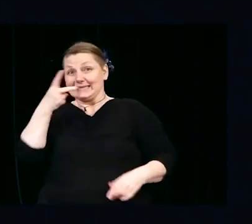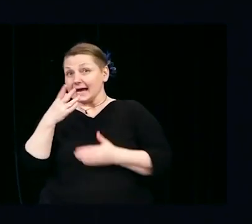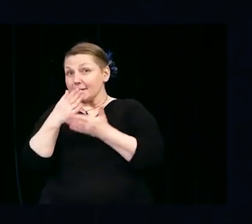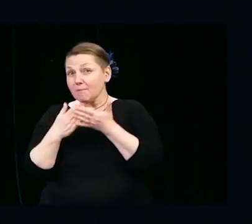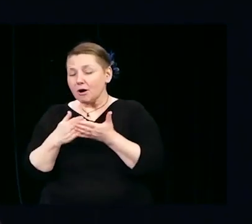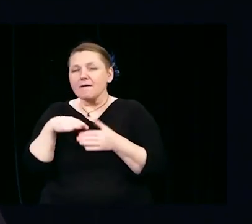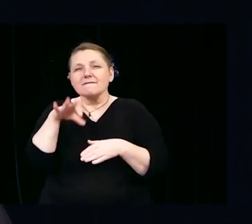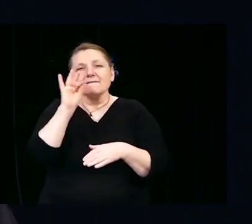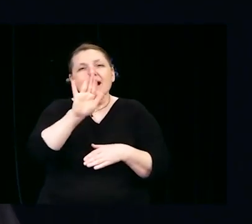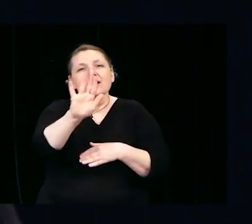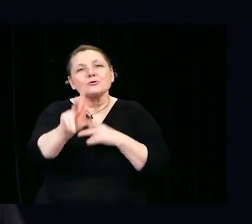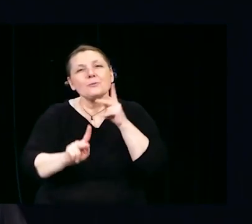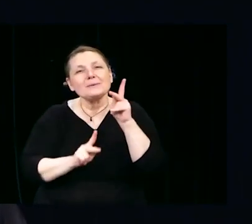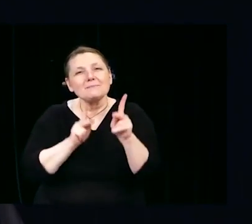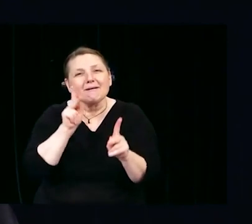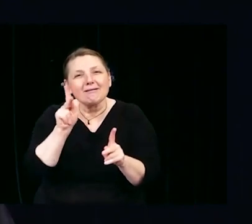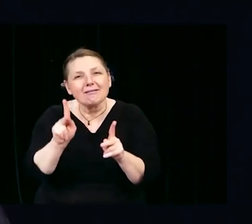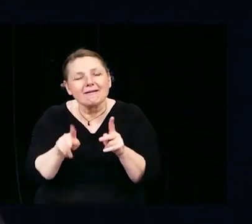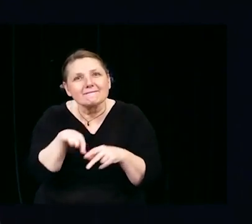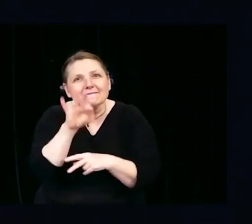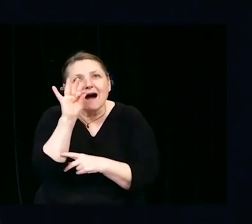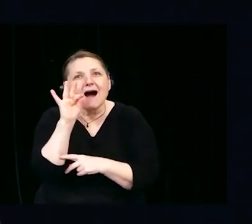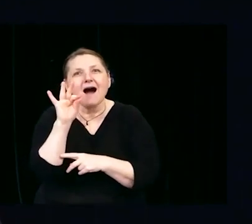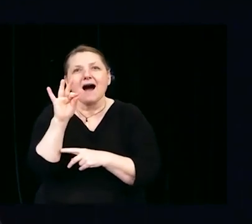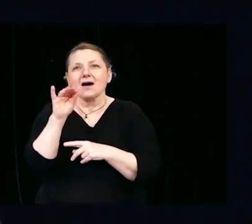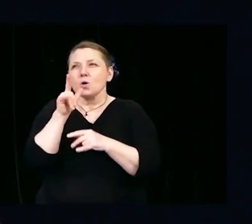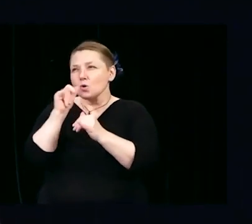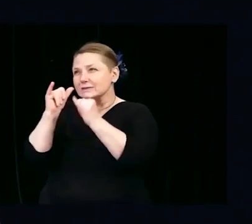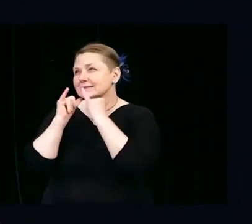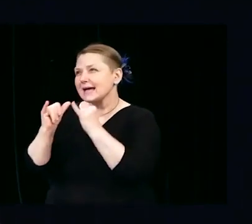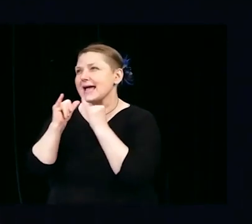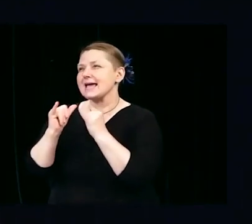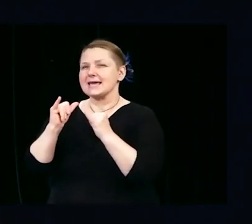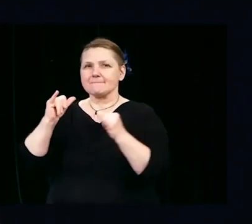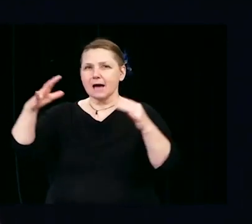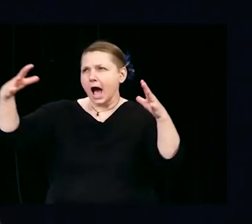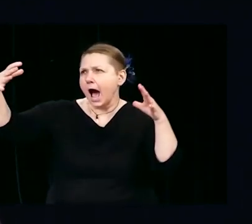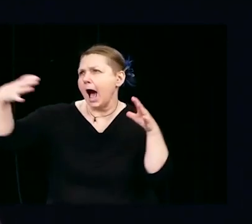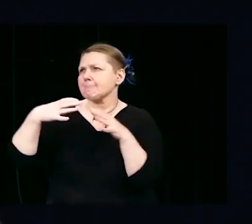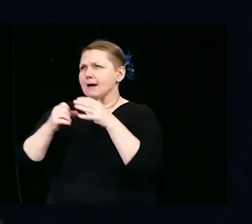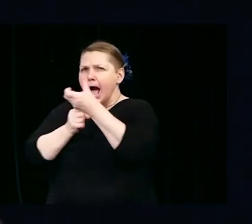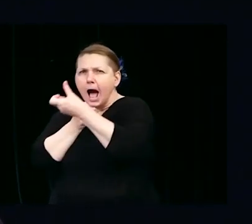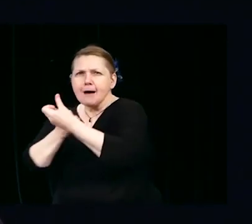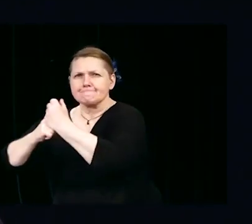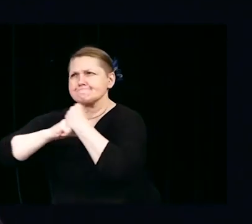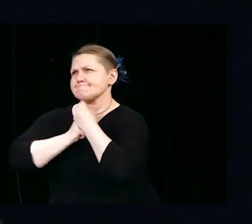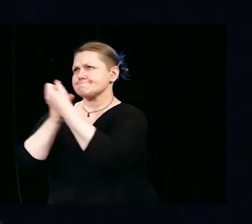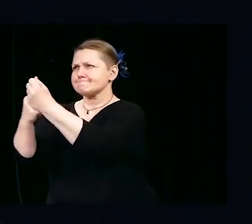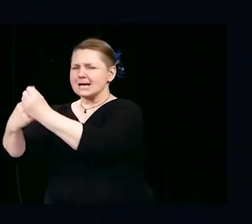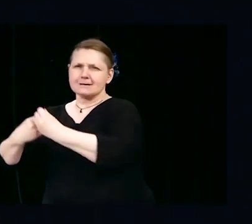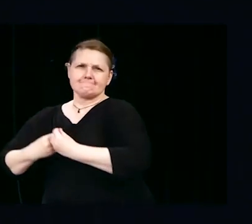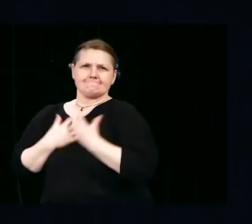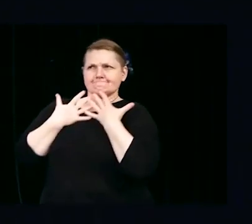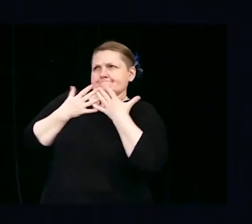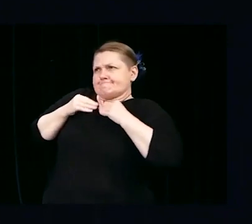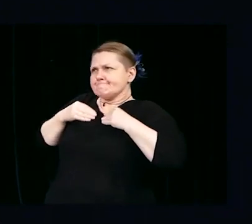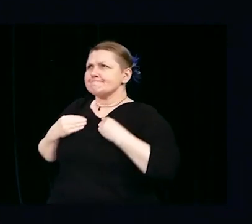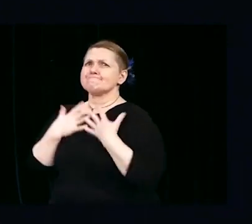when you are so exhausted you can barely survive. In 2020 we all experienced